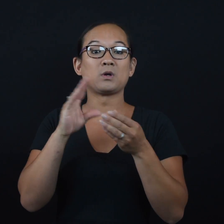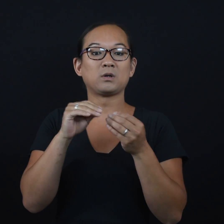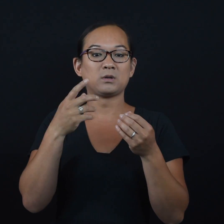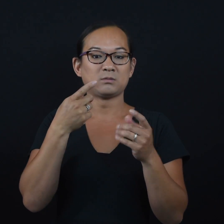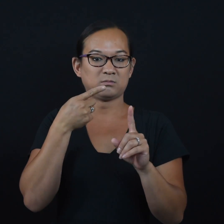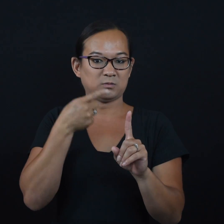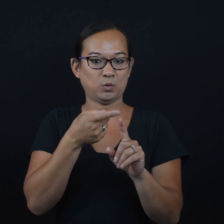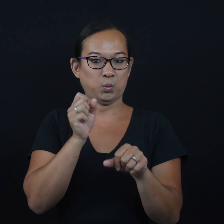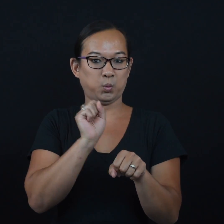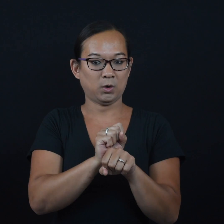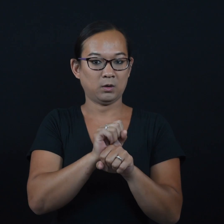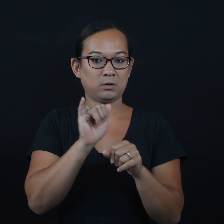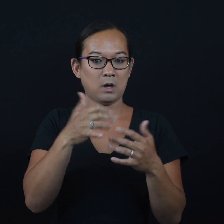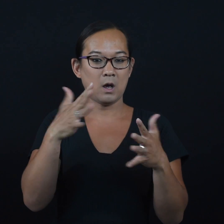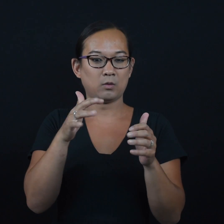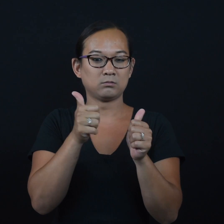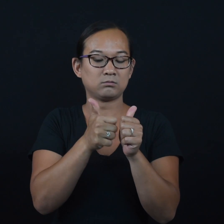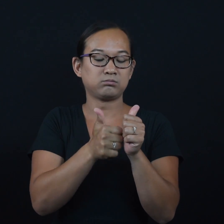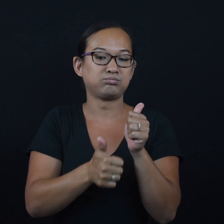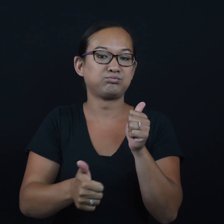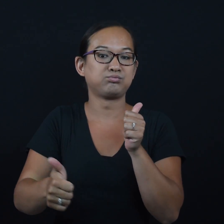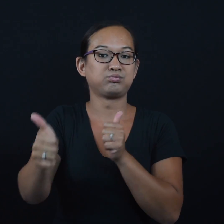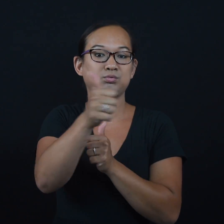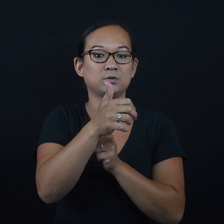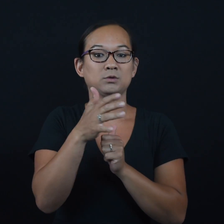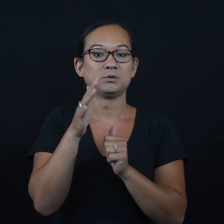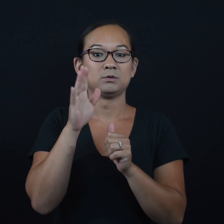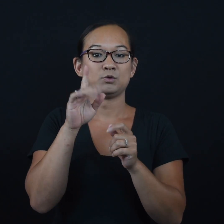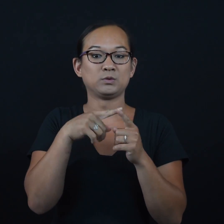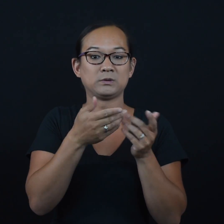But the real story is the work that has gone on behind the scenes